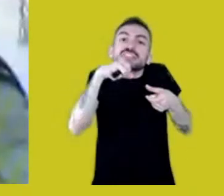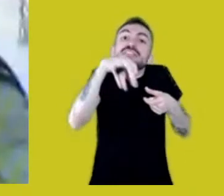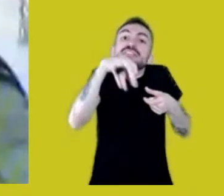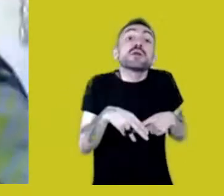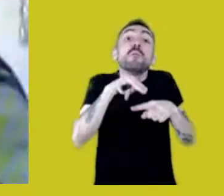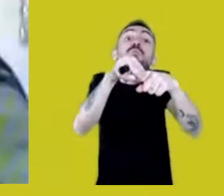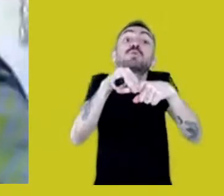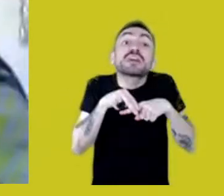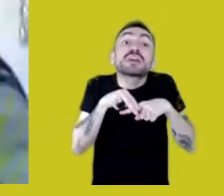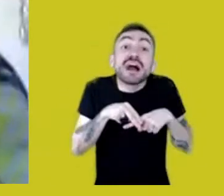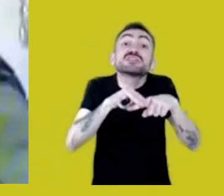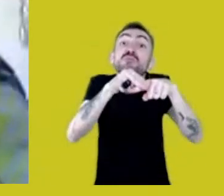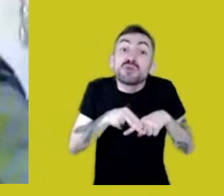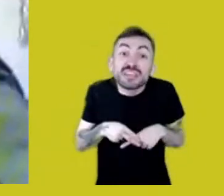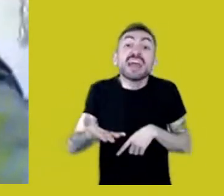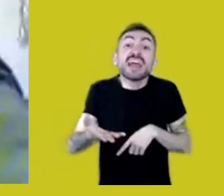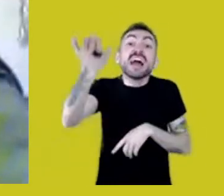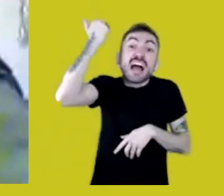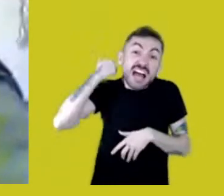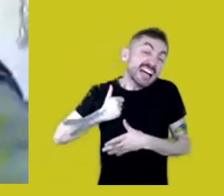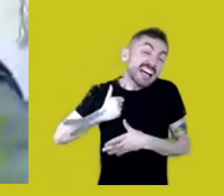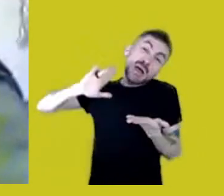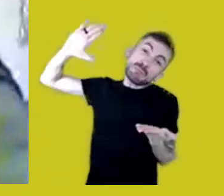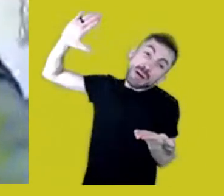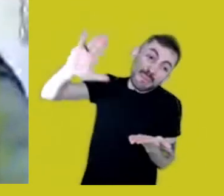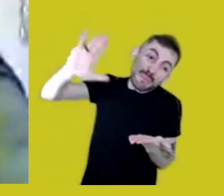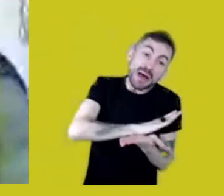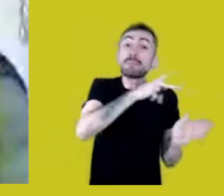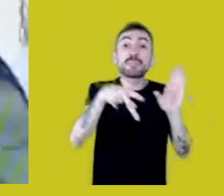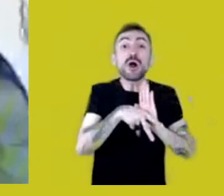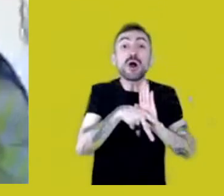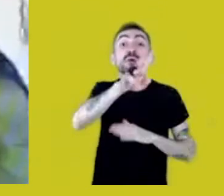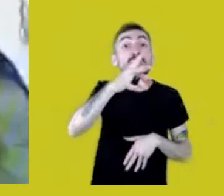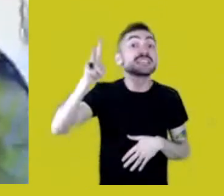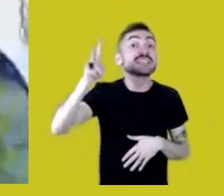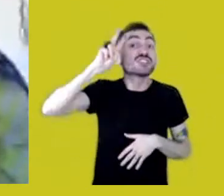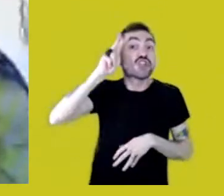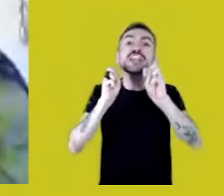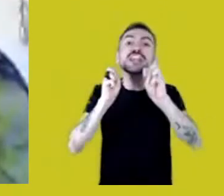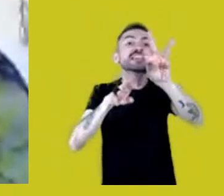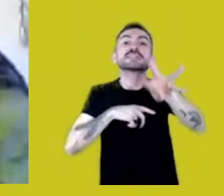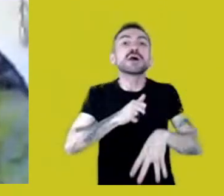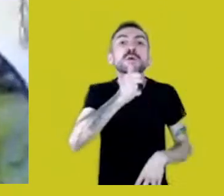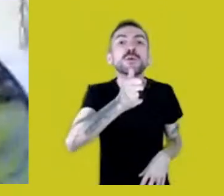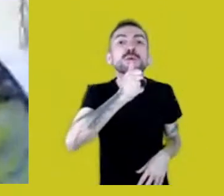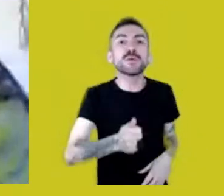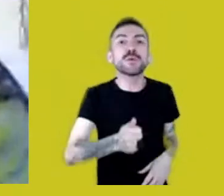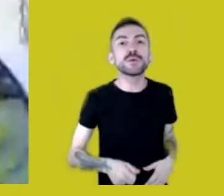of a crime against humanity which isn’t told in history lessons! Why?